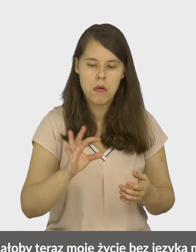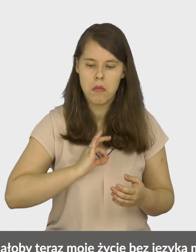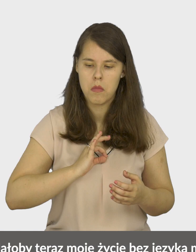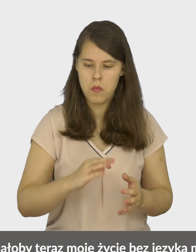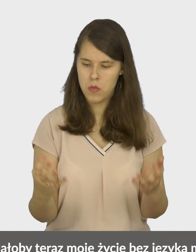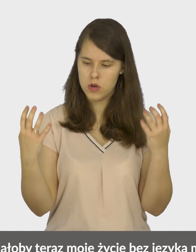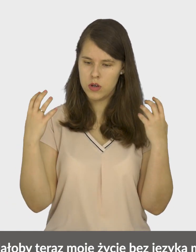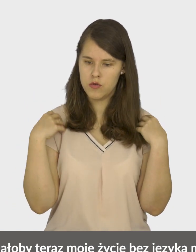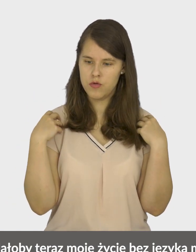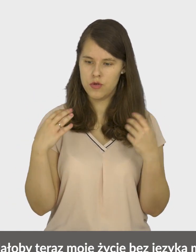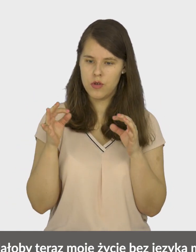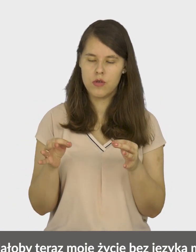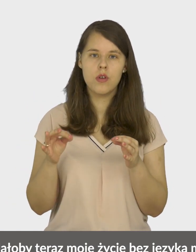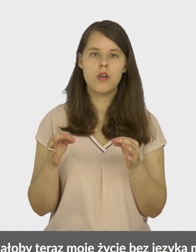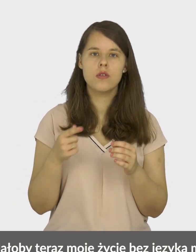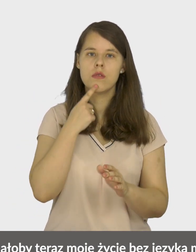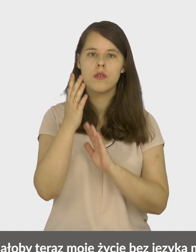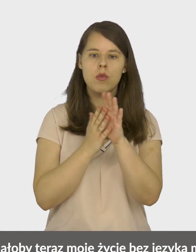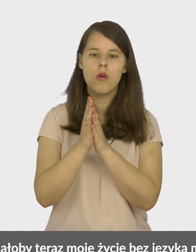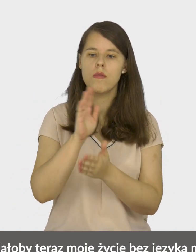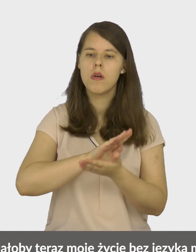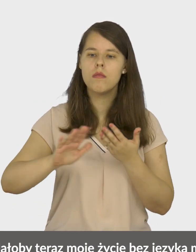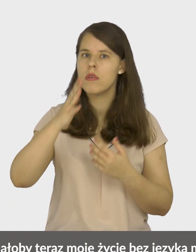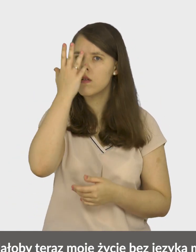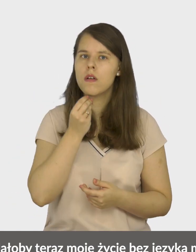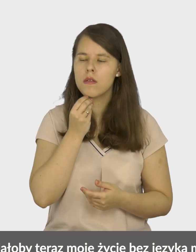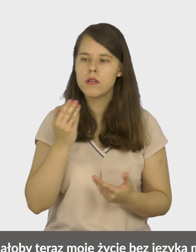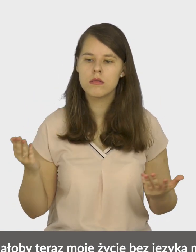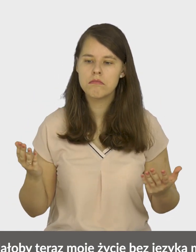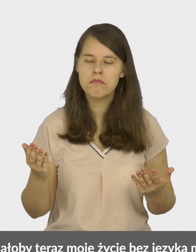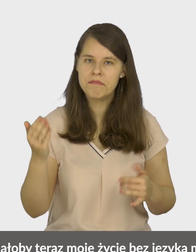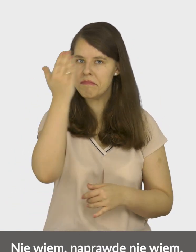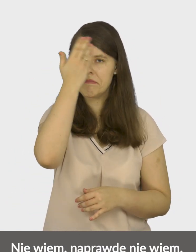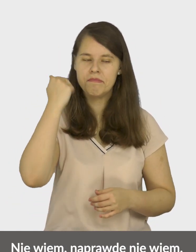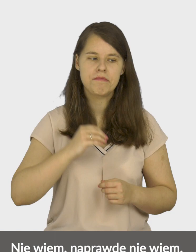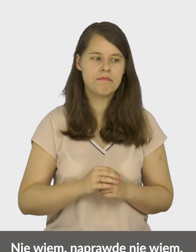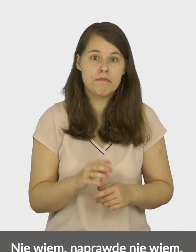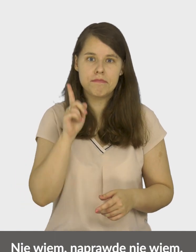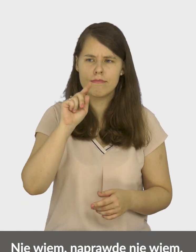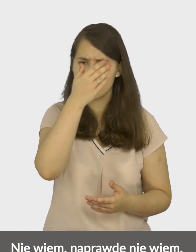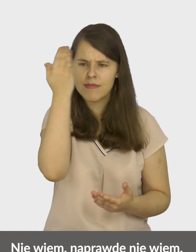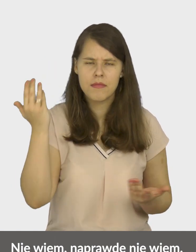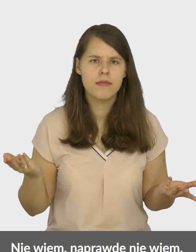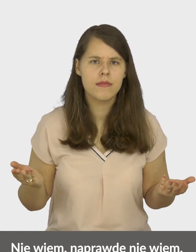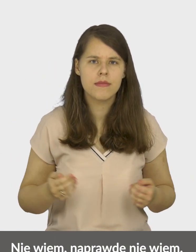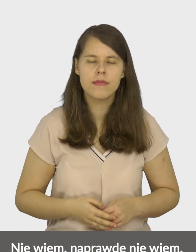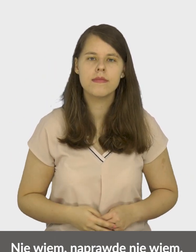What would my life be like now without sign language? I don't know, I really don't know.